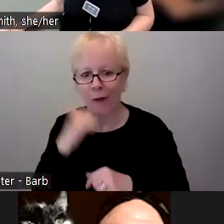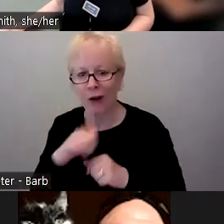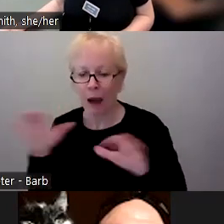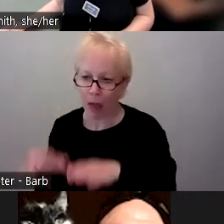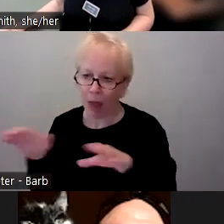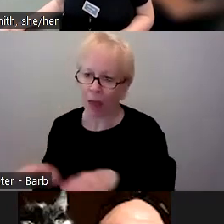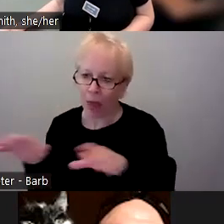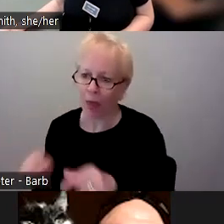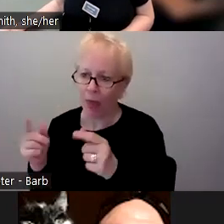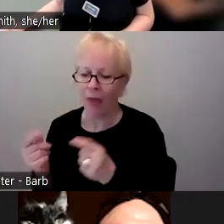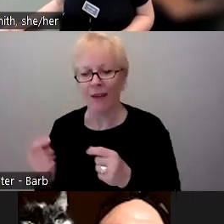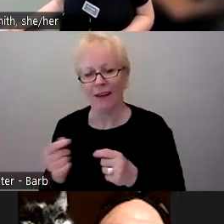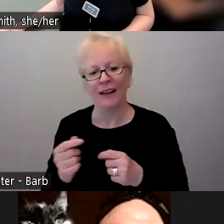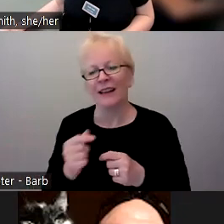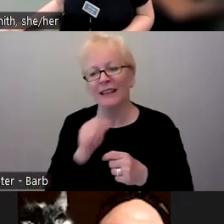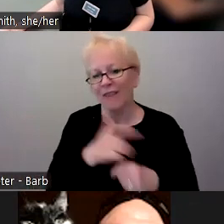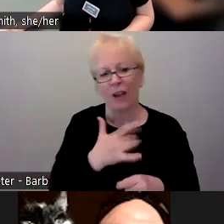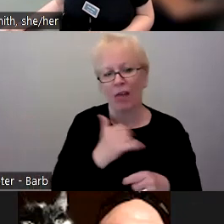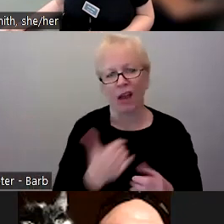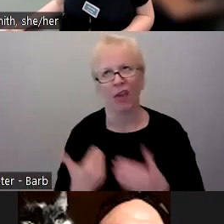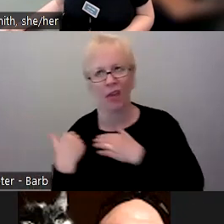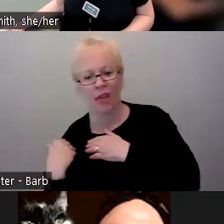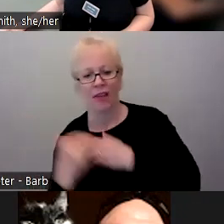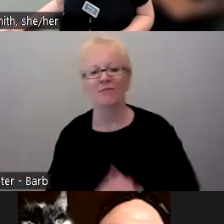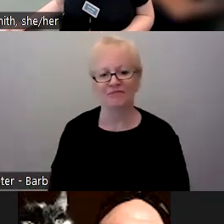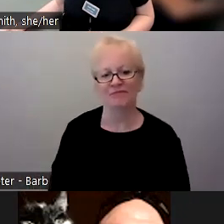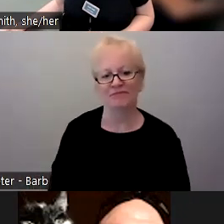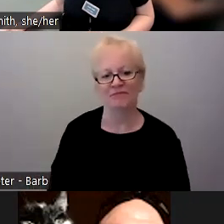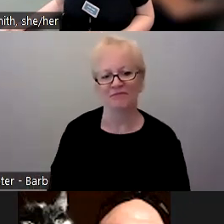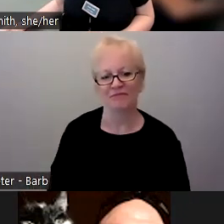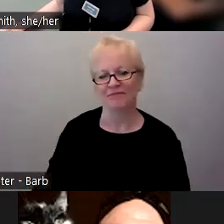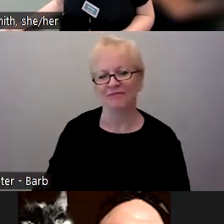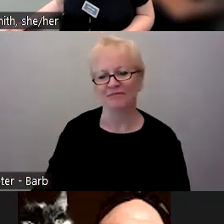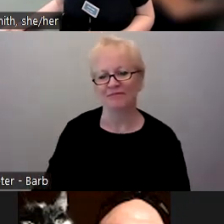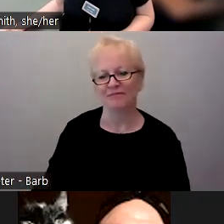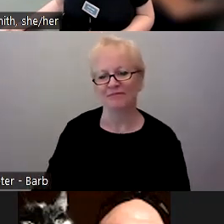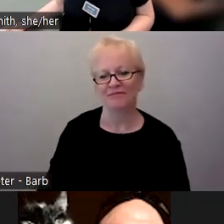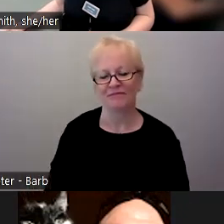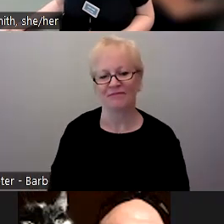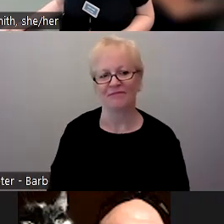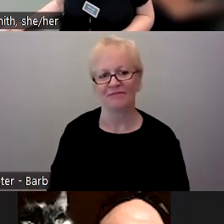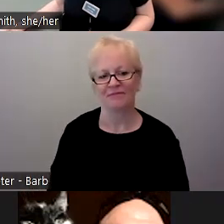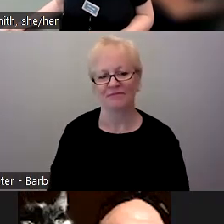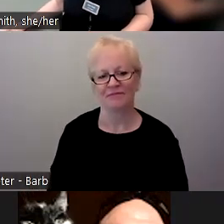you have to fulfill. This is Jonathan.